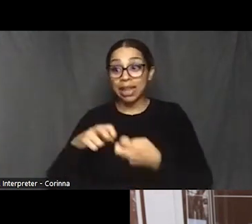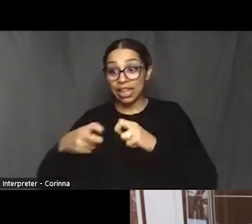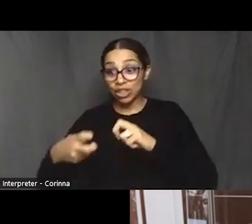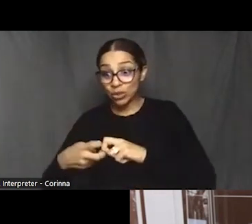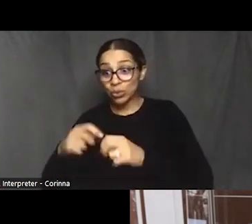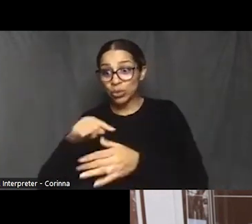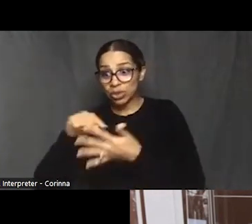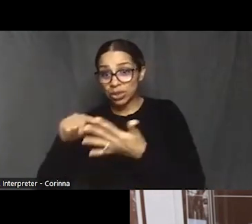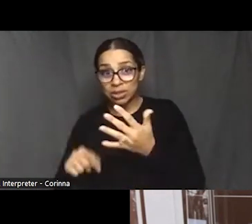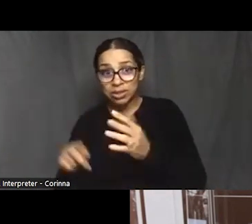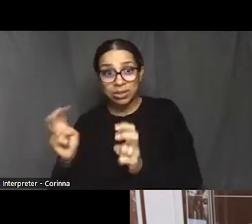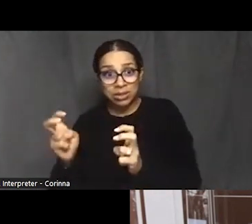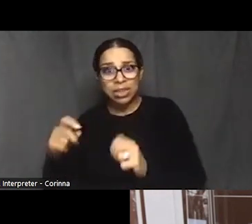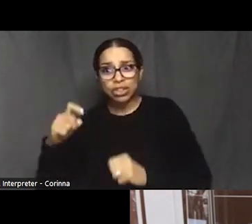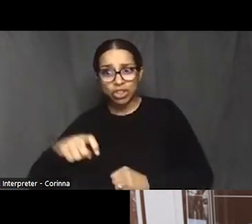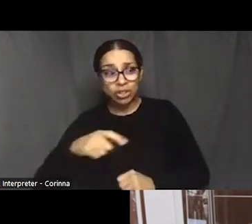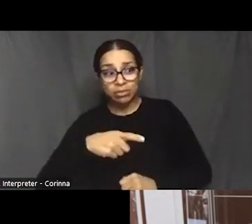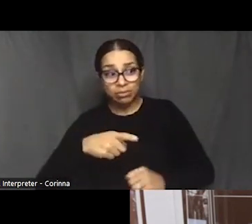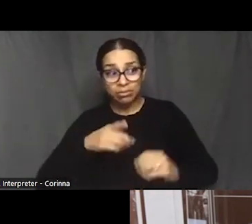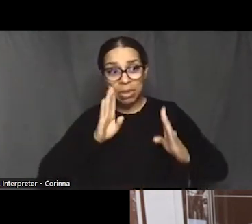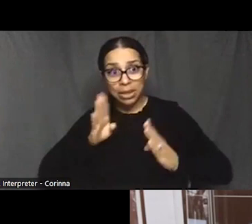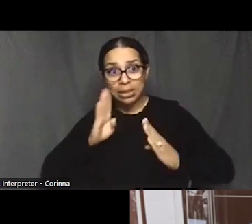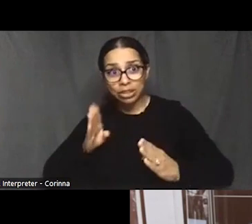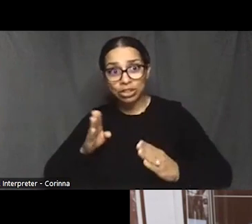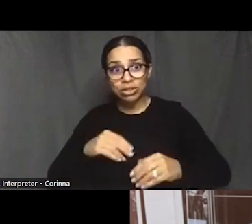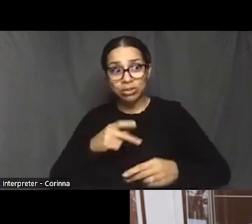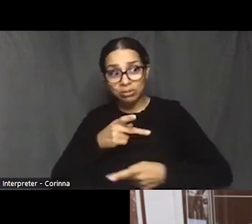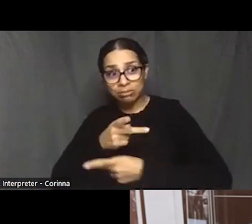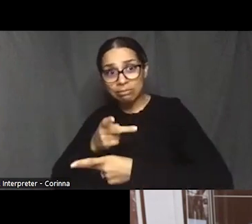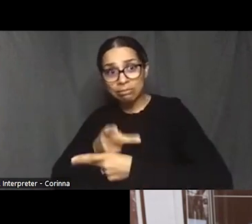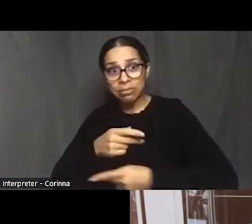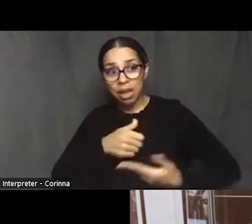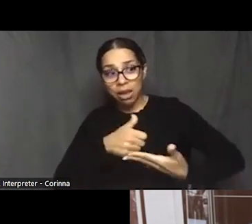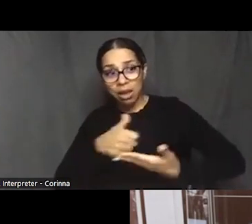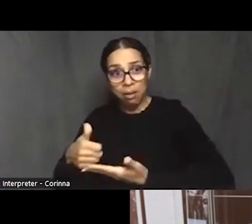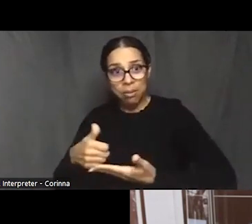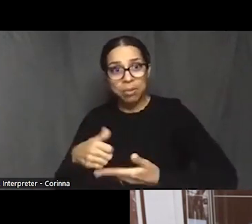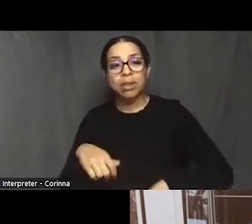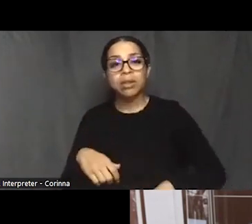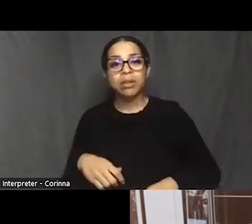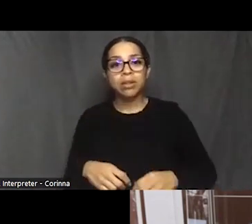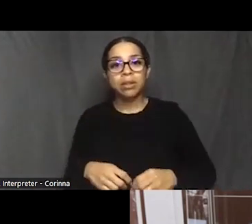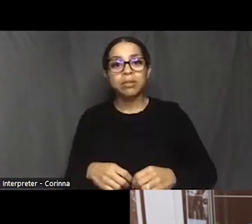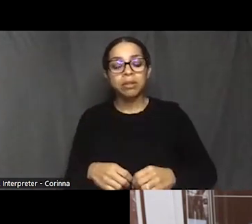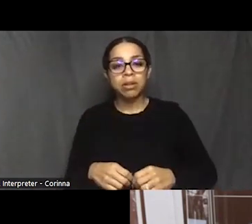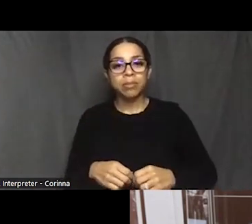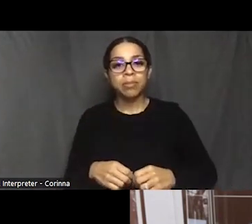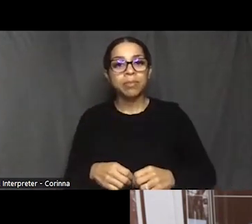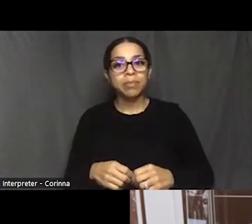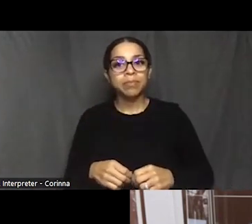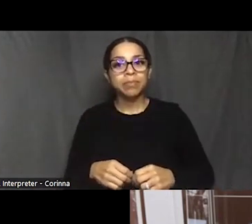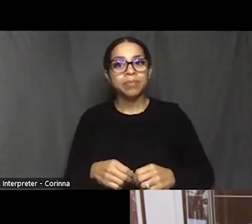and some of the ways that they could move forward on it. We we had another screening